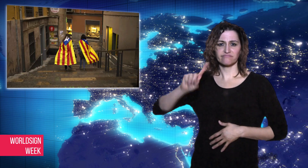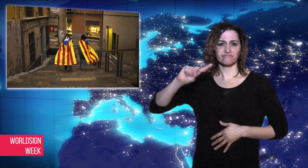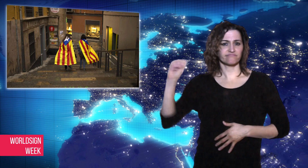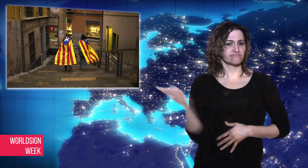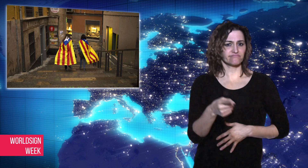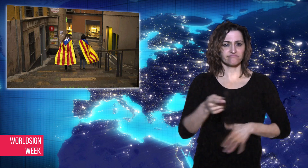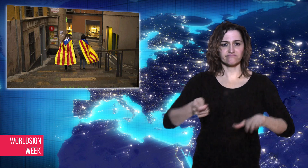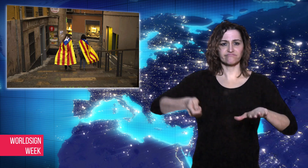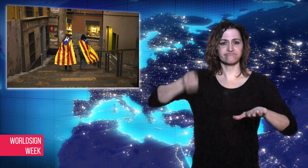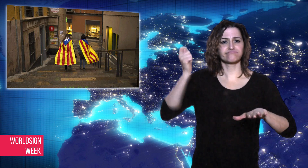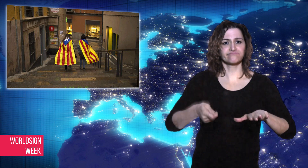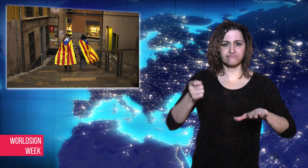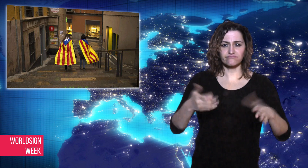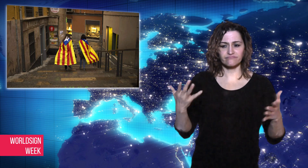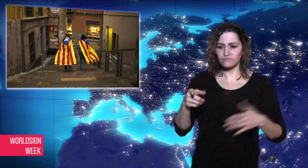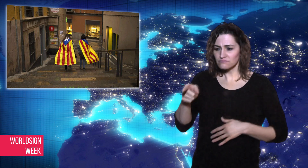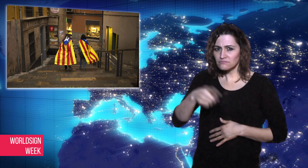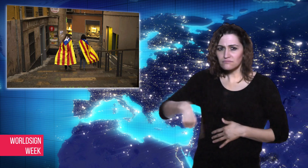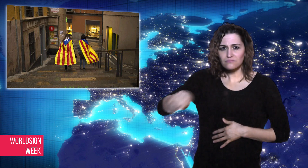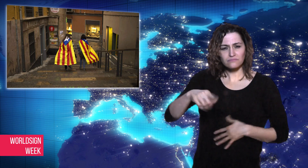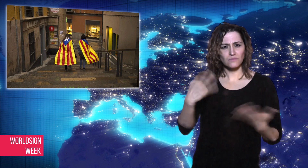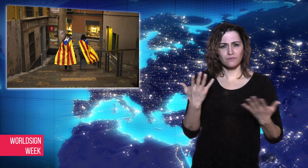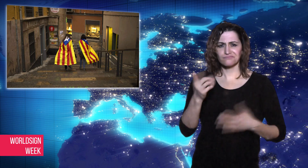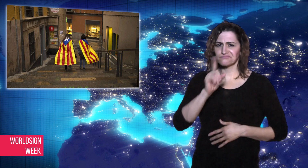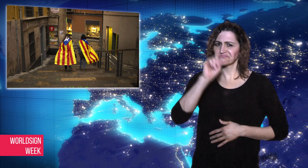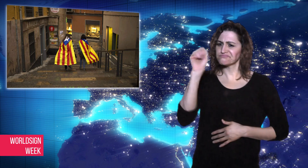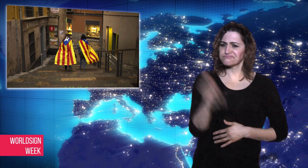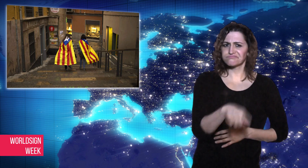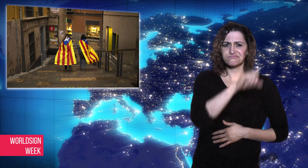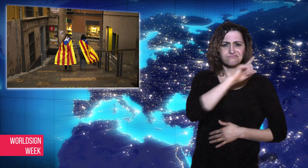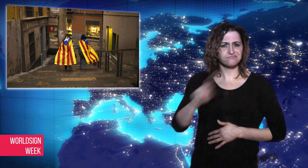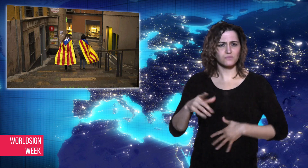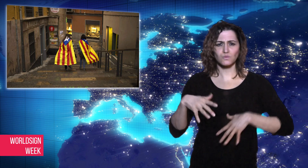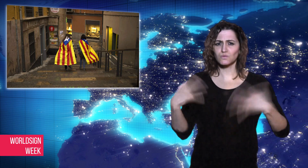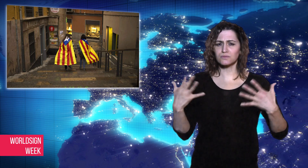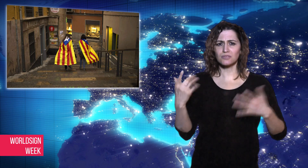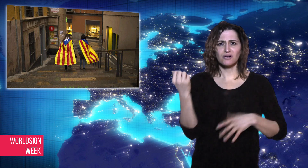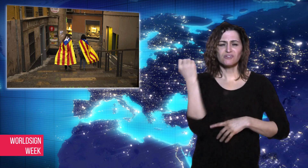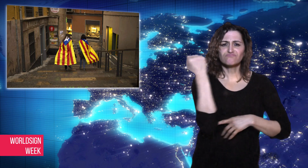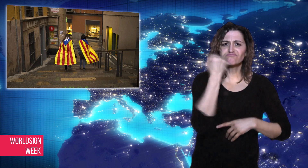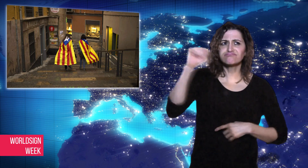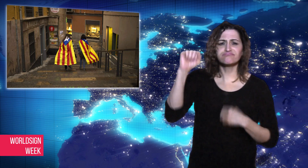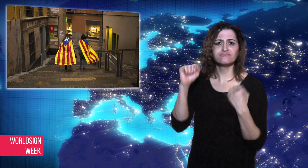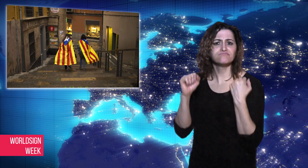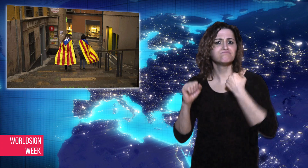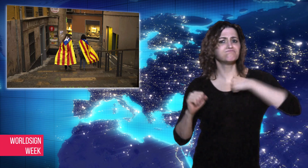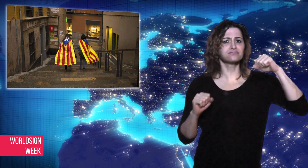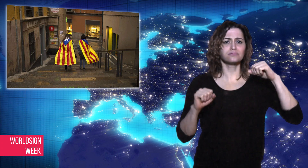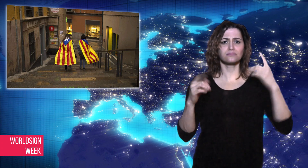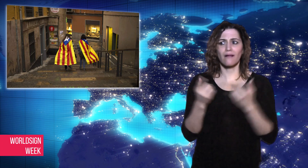Puigdemont, the Catalan president, has